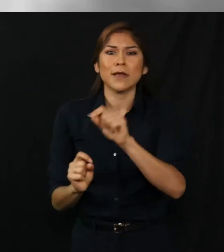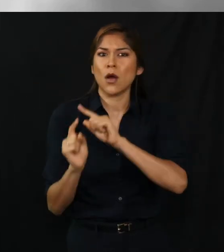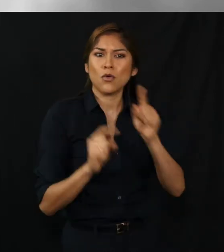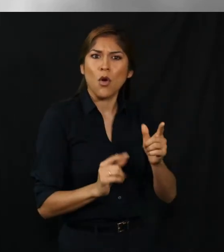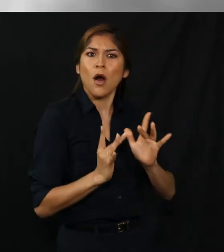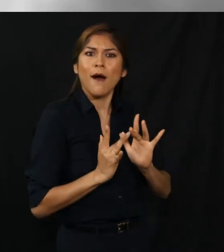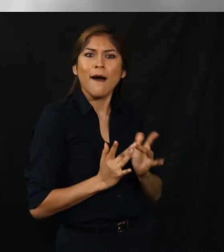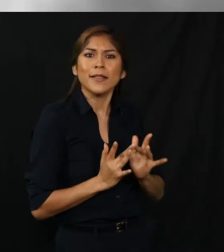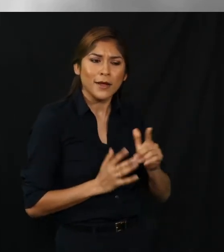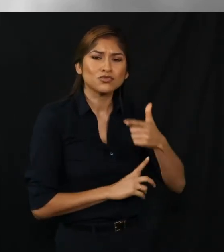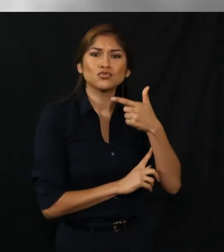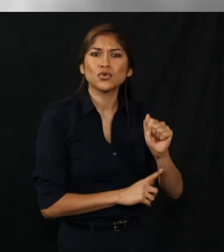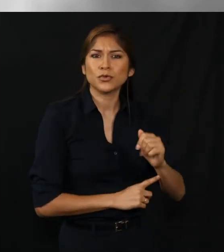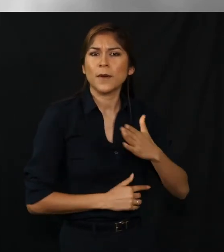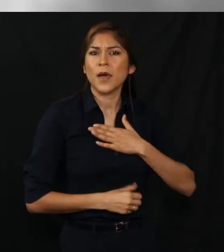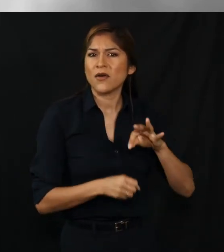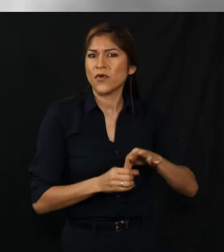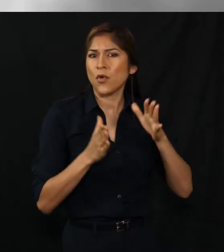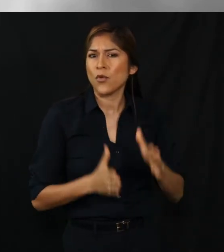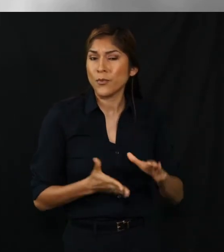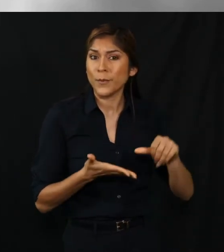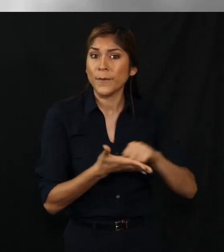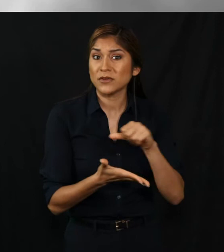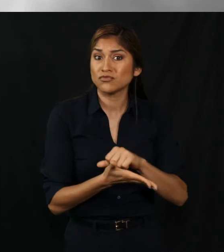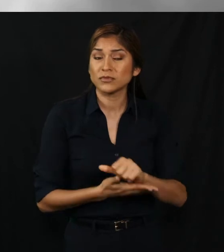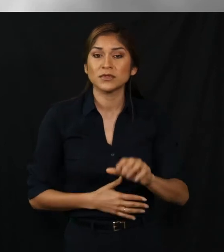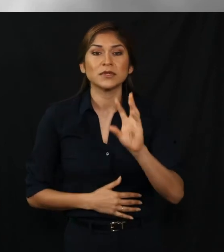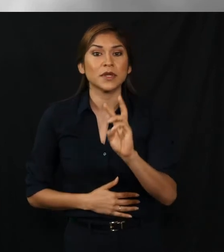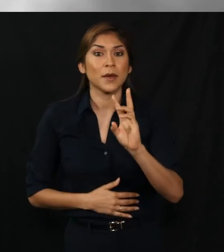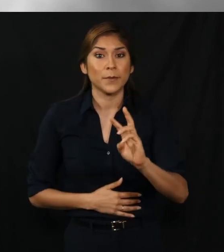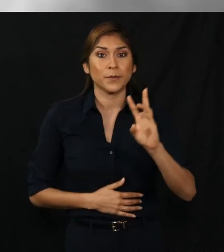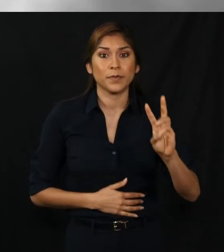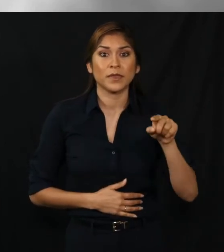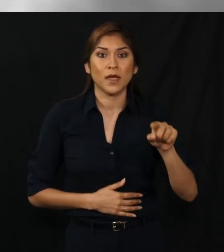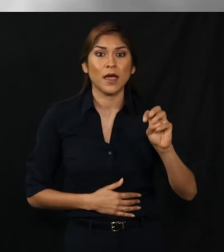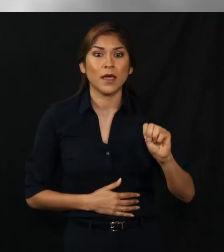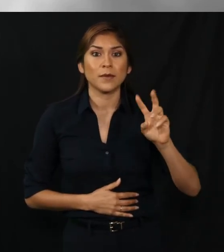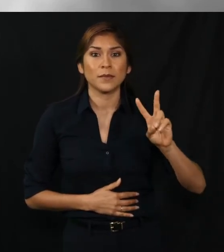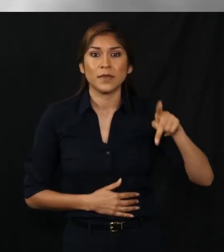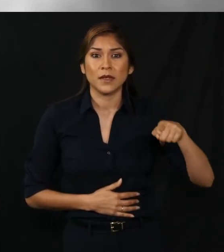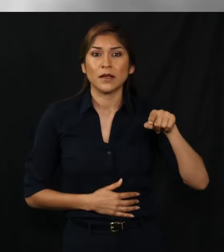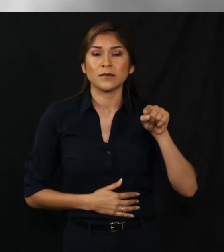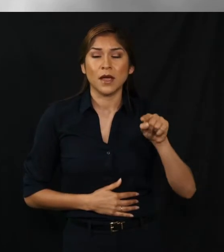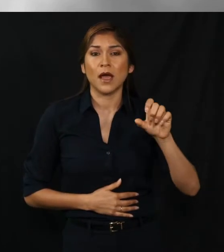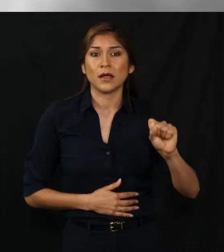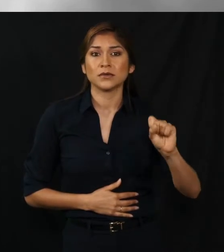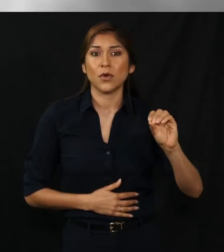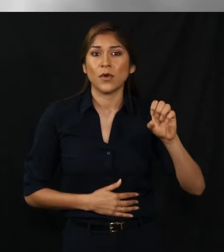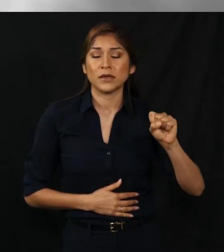After you submit your request for an absentee ballot, you can go to the Georgia My Voter Page